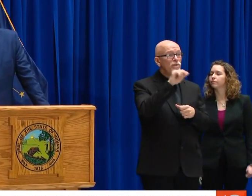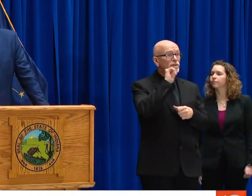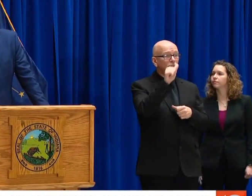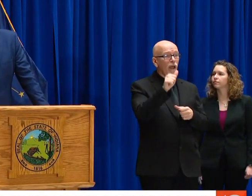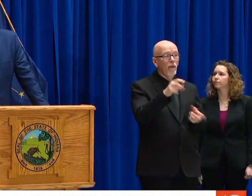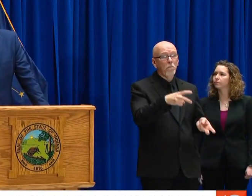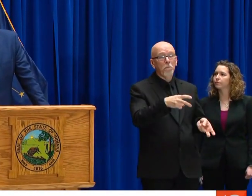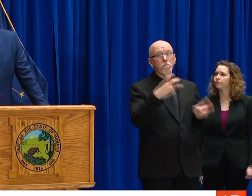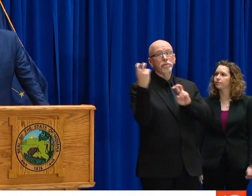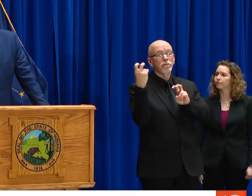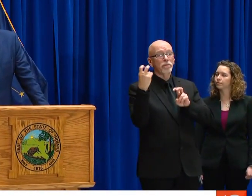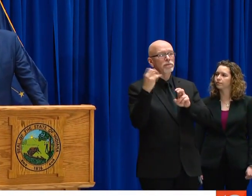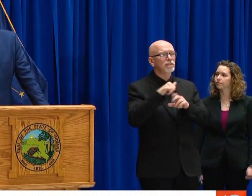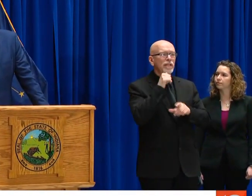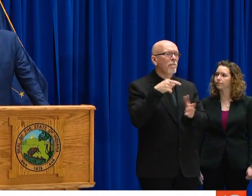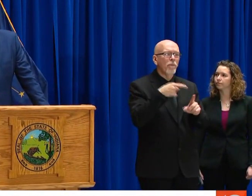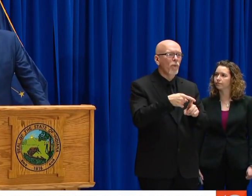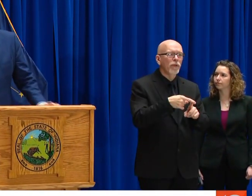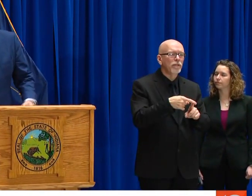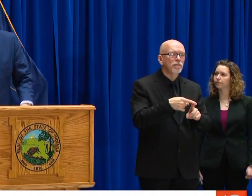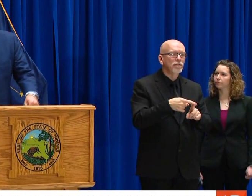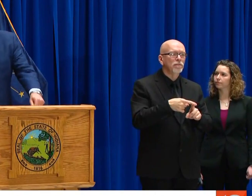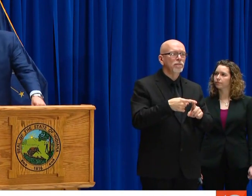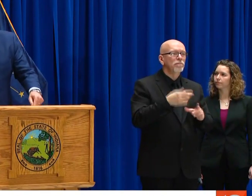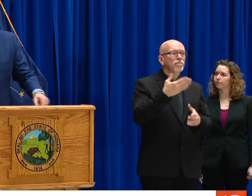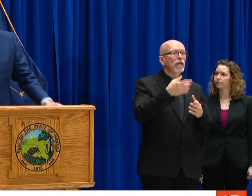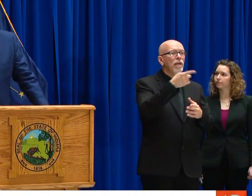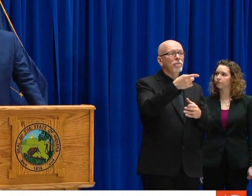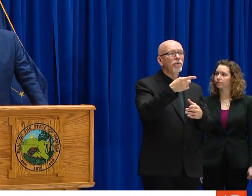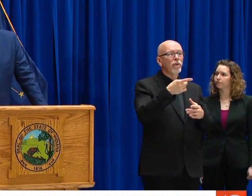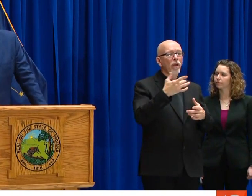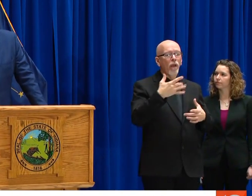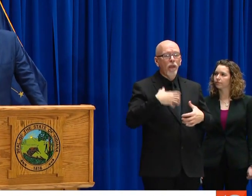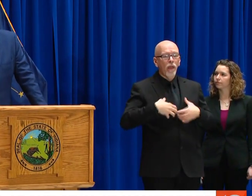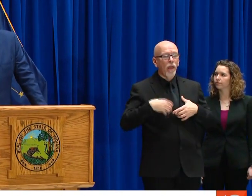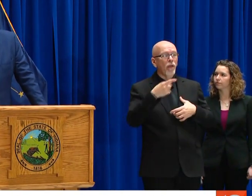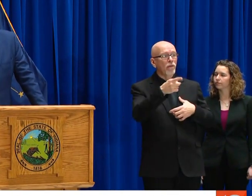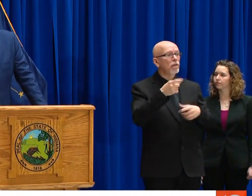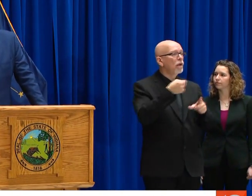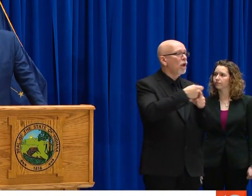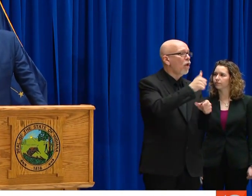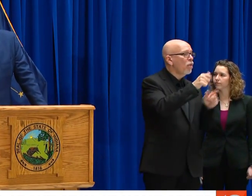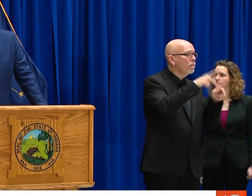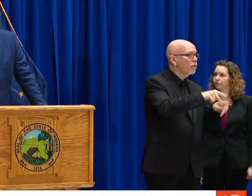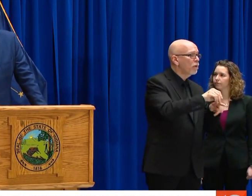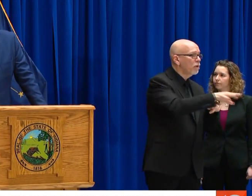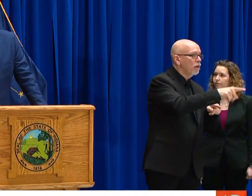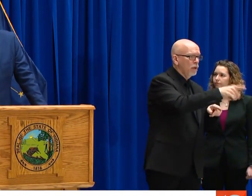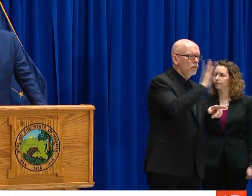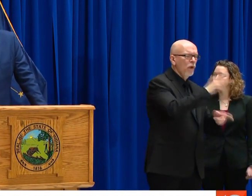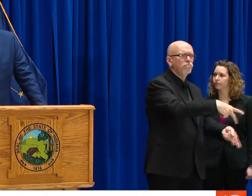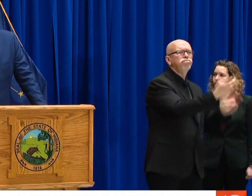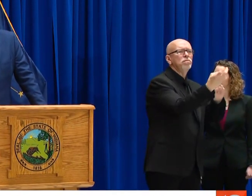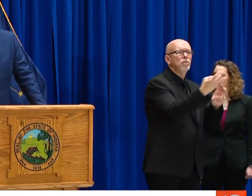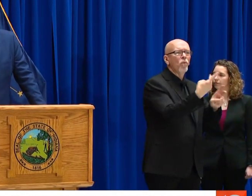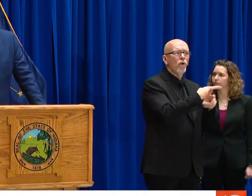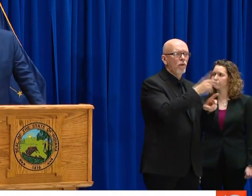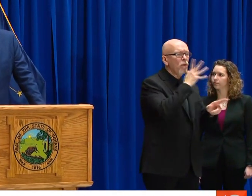YEAH, I WOULD JUST ADD THAT IF IT DOESN'T KNOCK YOU DOWN, THAT'S NOT THE POINT.